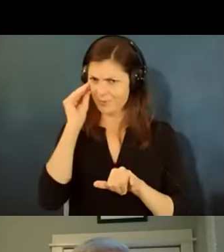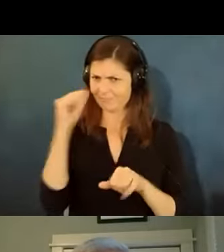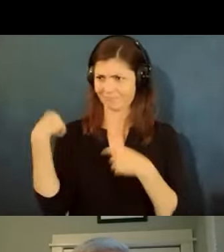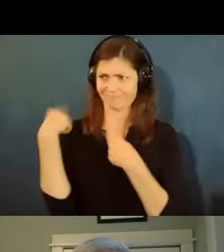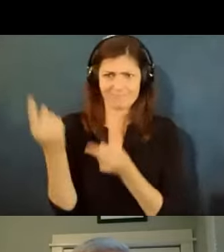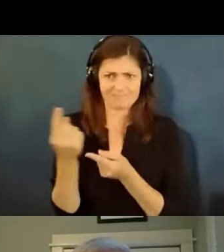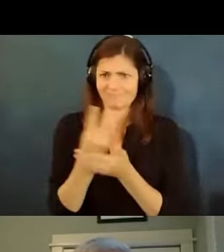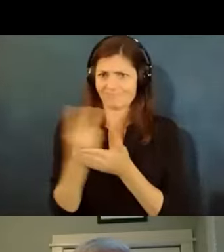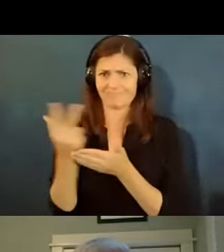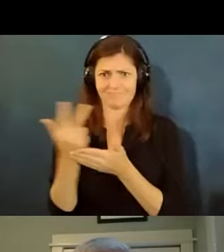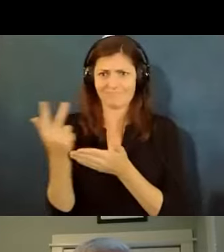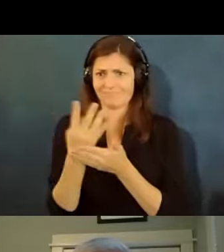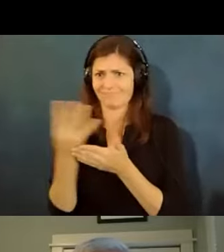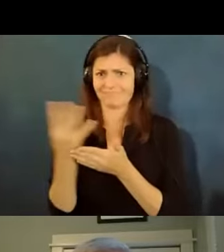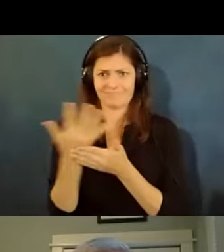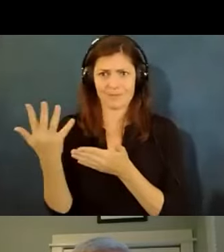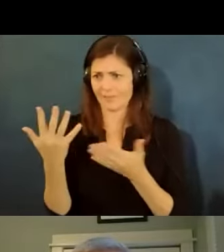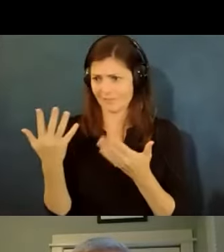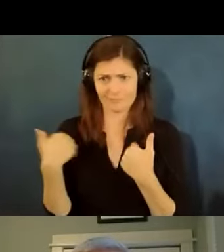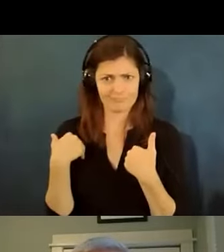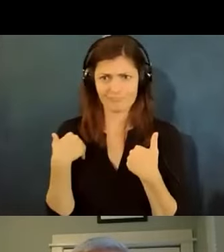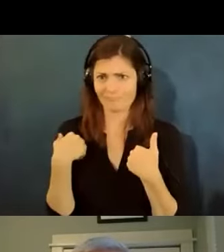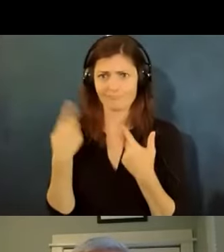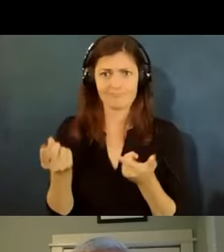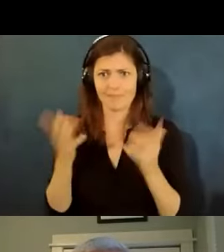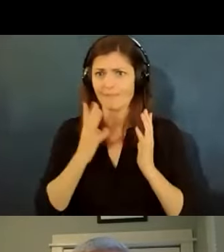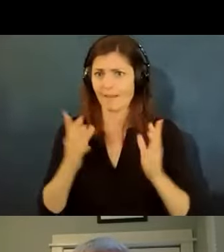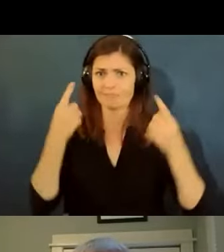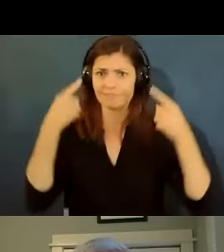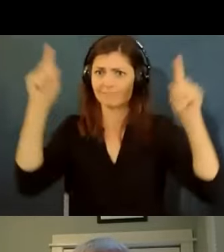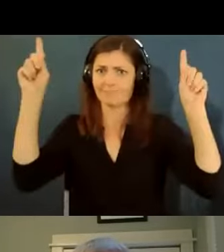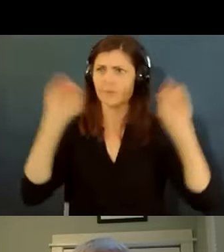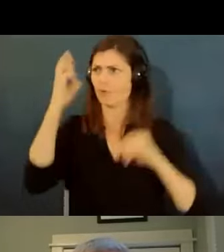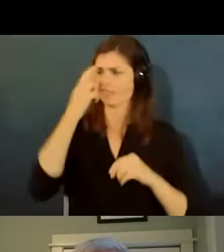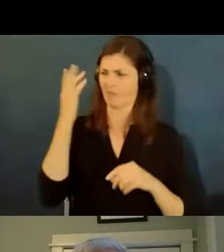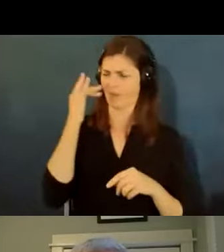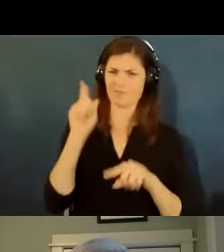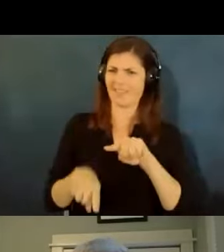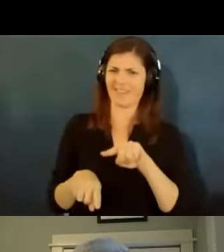remotely it's been done successfully but there's no reason why it can't be or no good reason